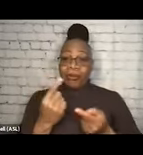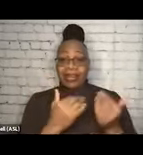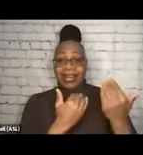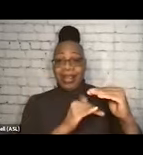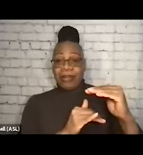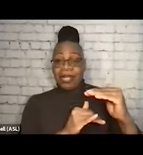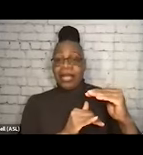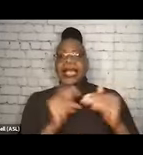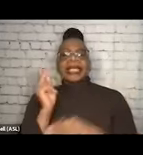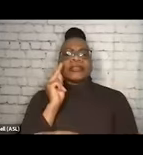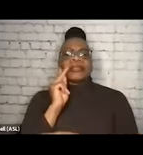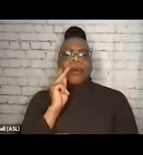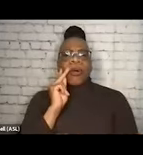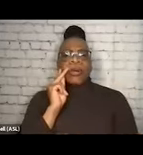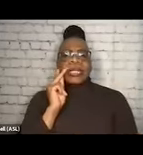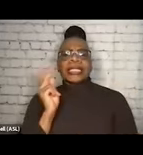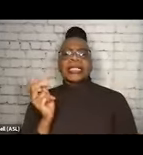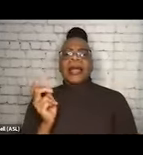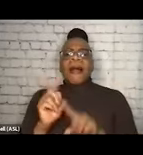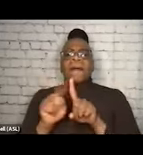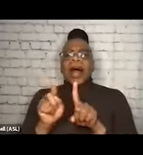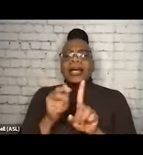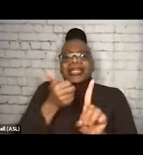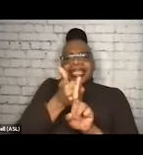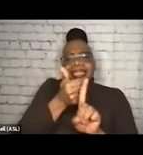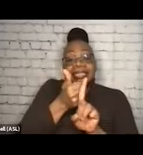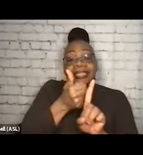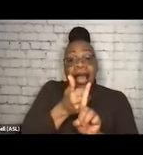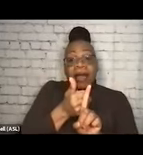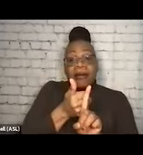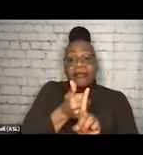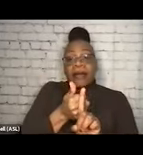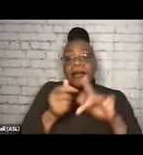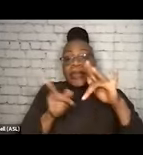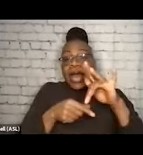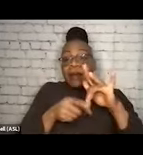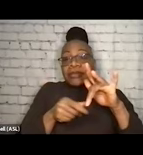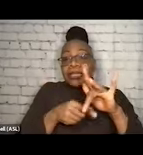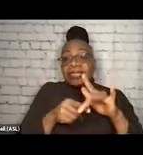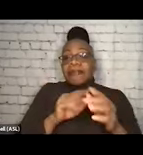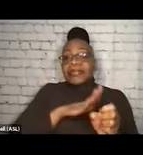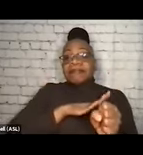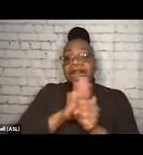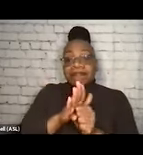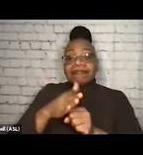because it is very much that, but in and of itself, absent of, like, the entire injection practice,